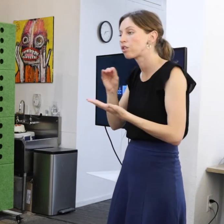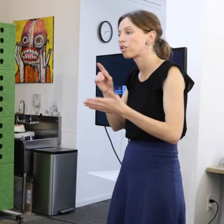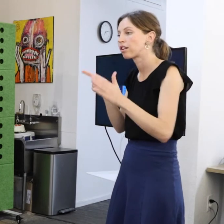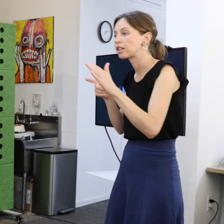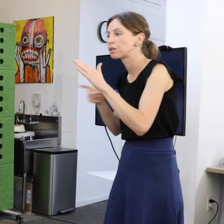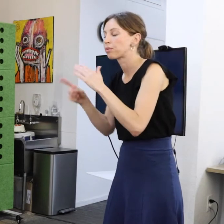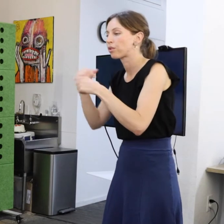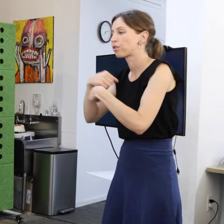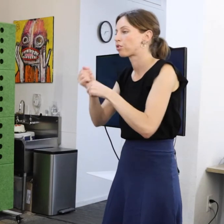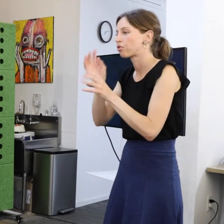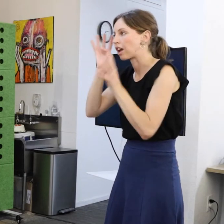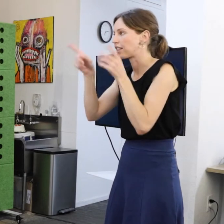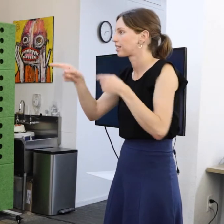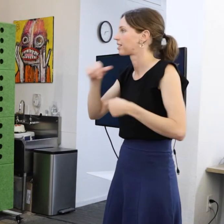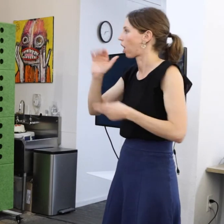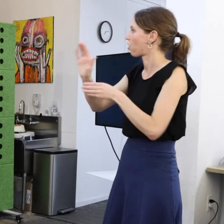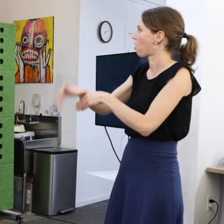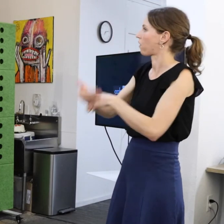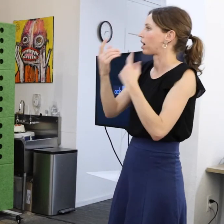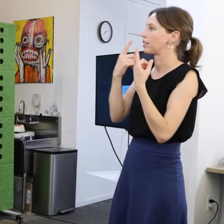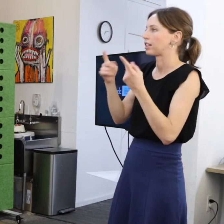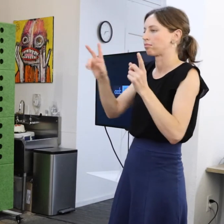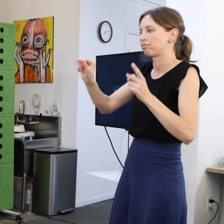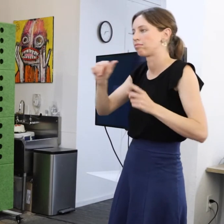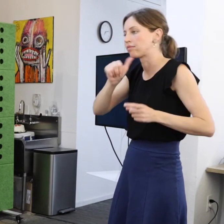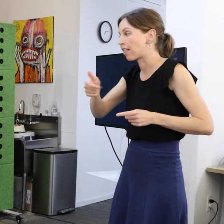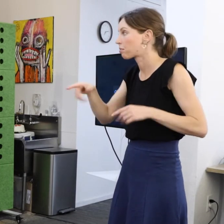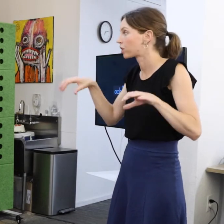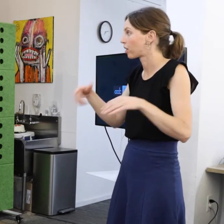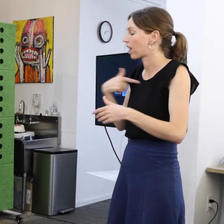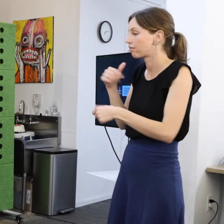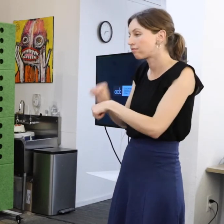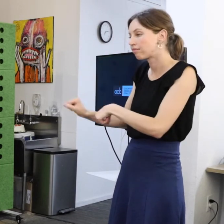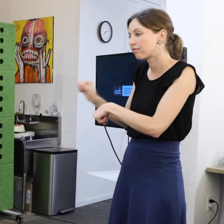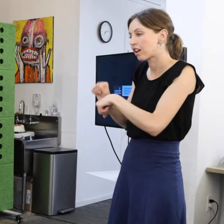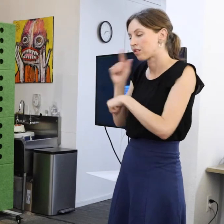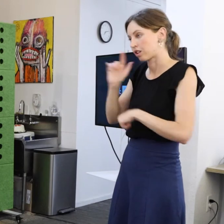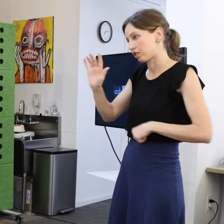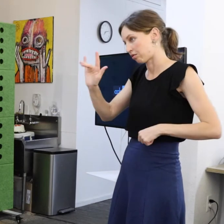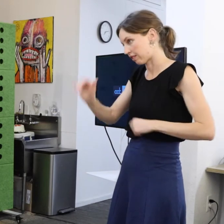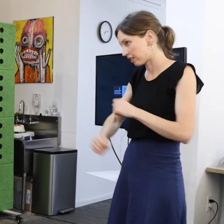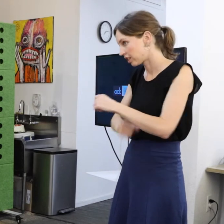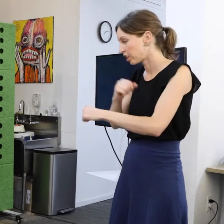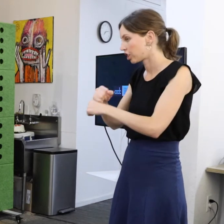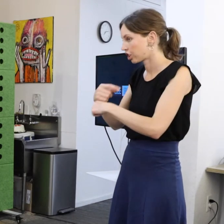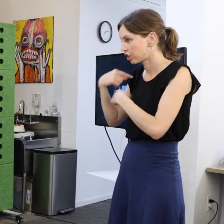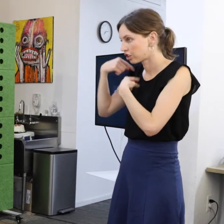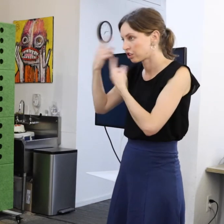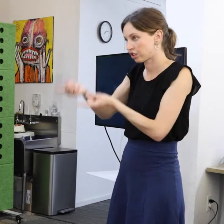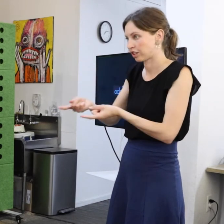This is not an overnight success. They've been doing this for 25 years.